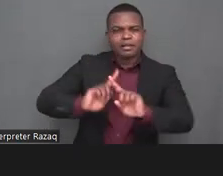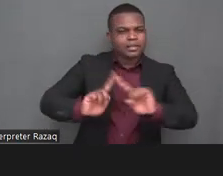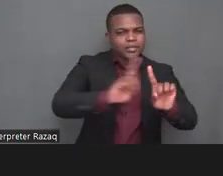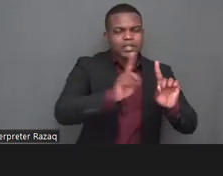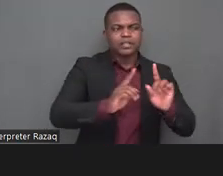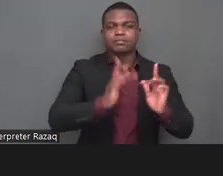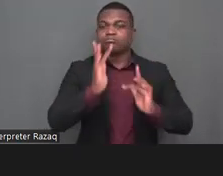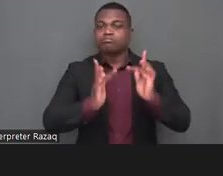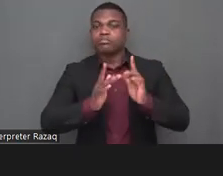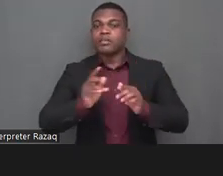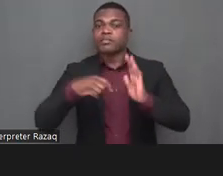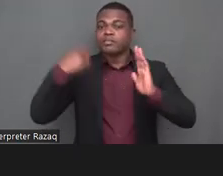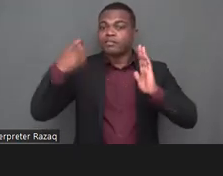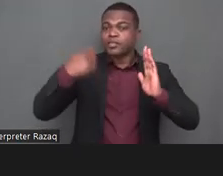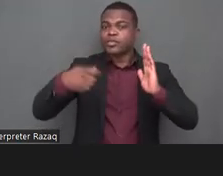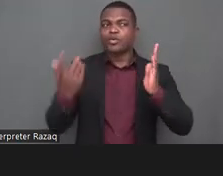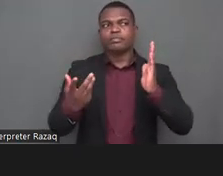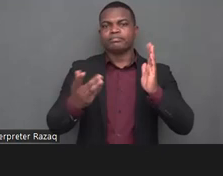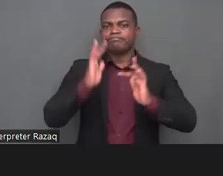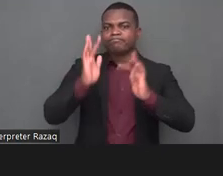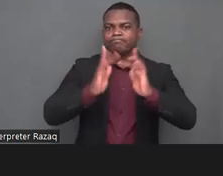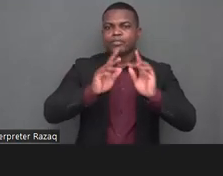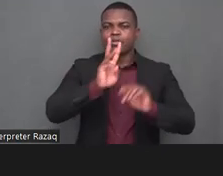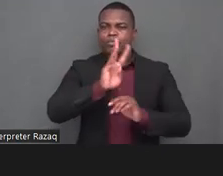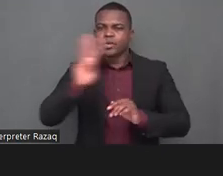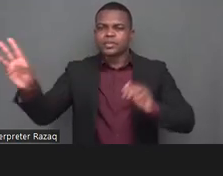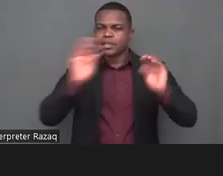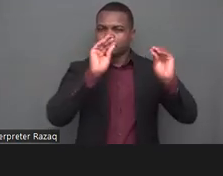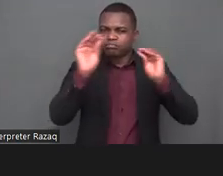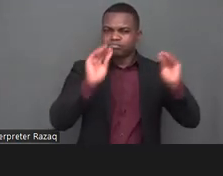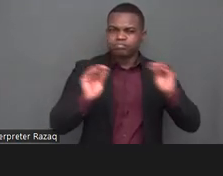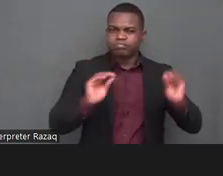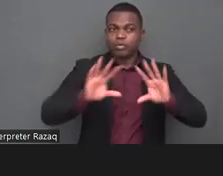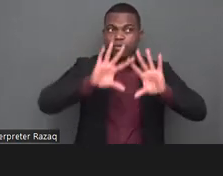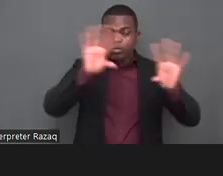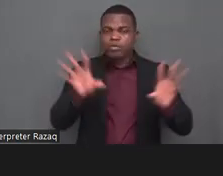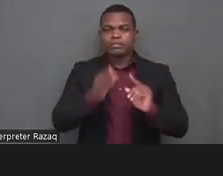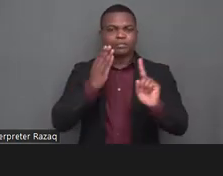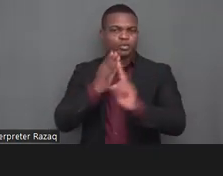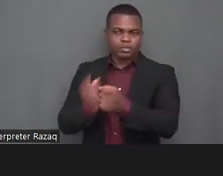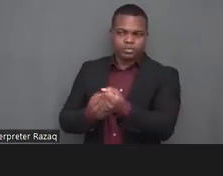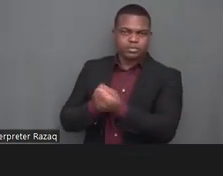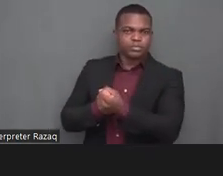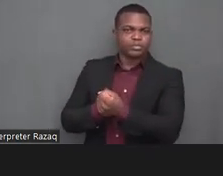by digital technology during the pandemic amplifies the promise that technology brings to